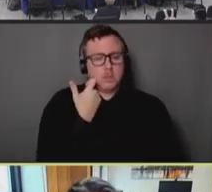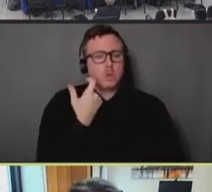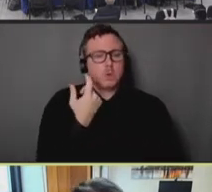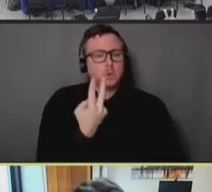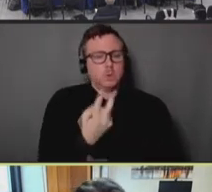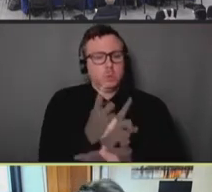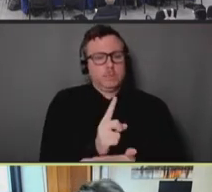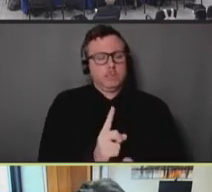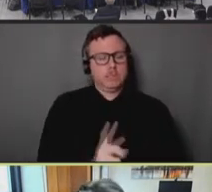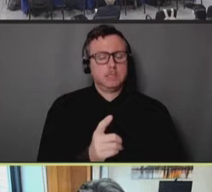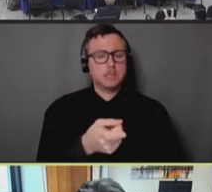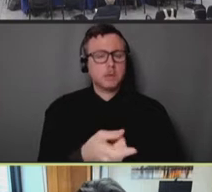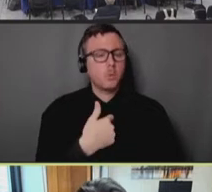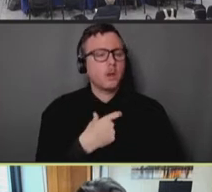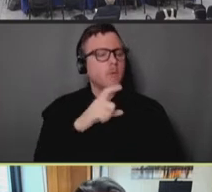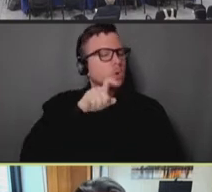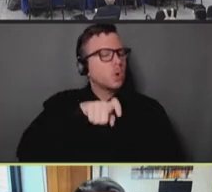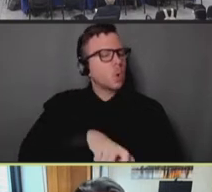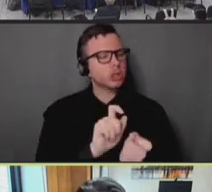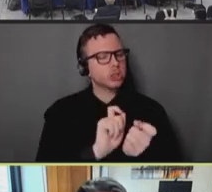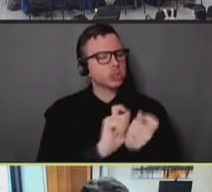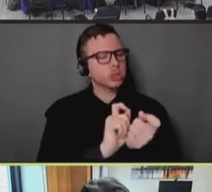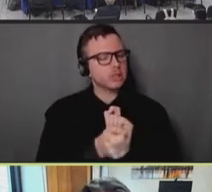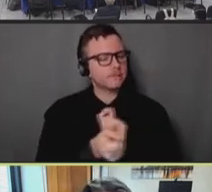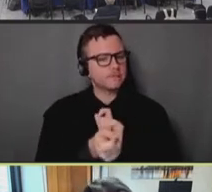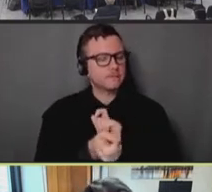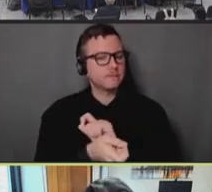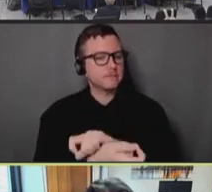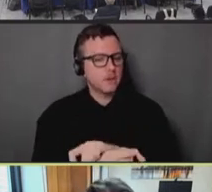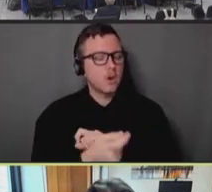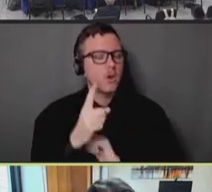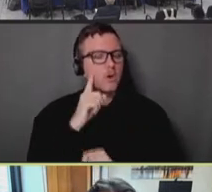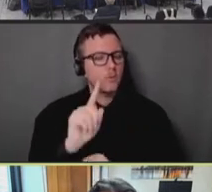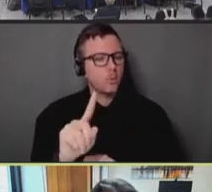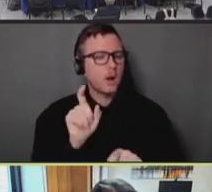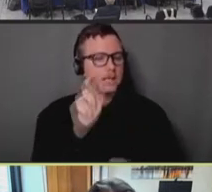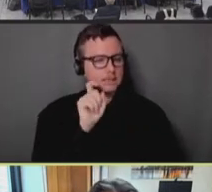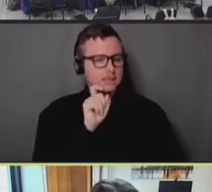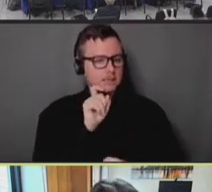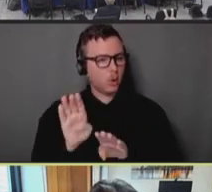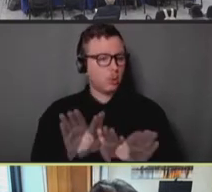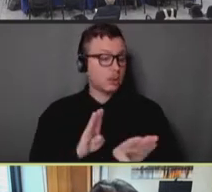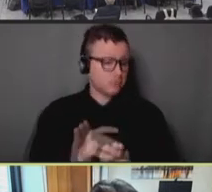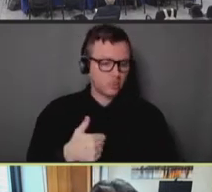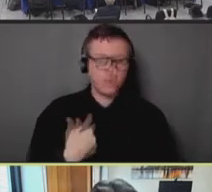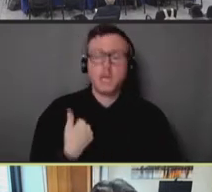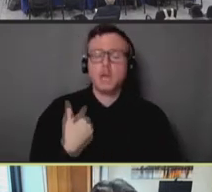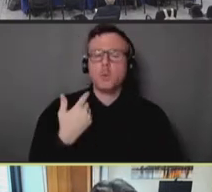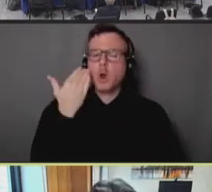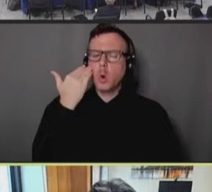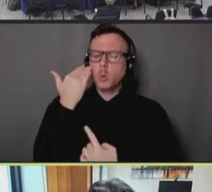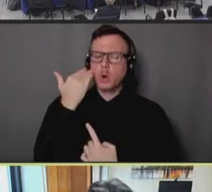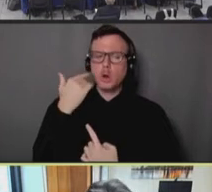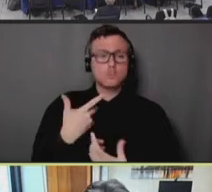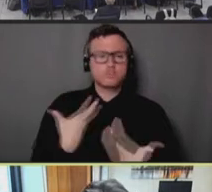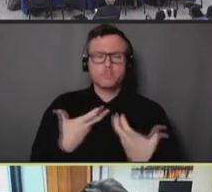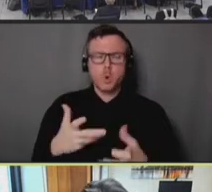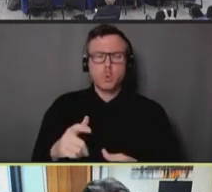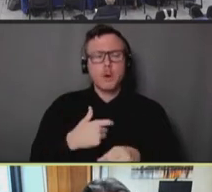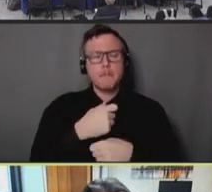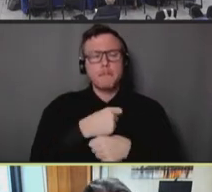in sexual behavior. And so, we were mindful of not wanting to create any inherent bias,